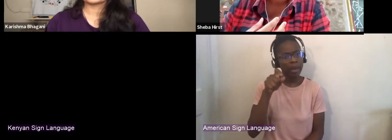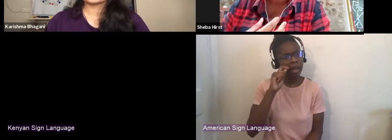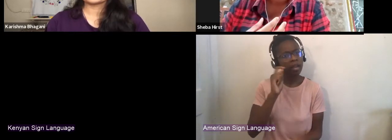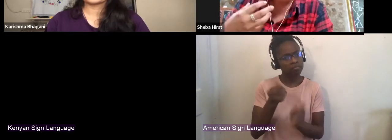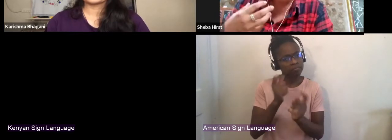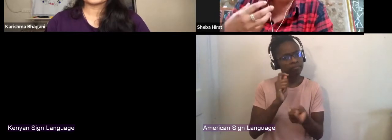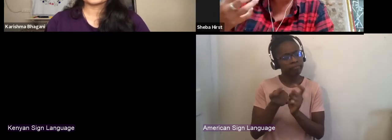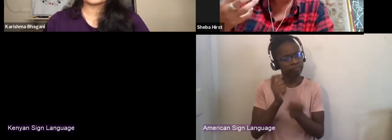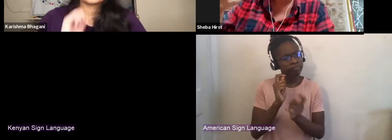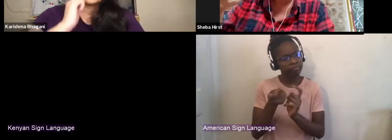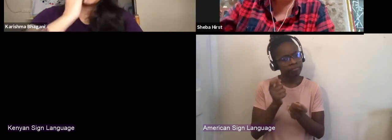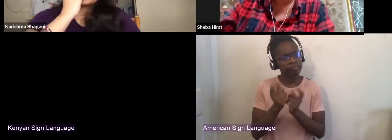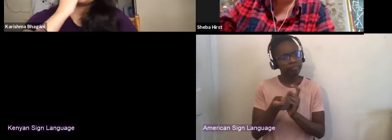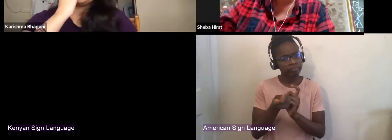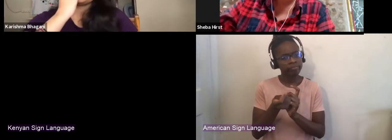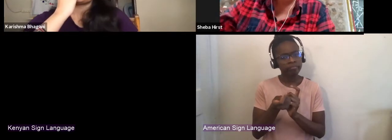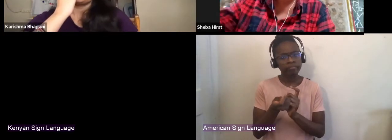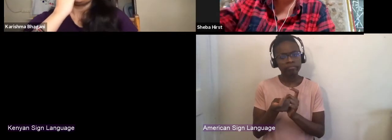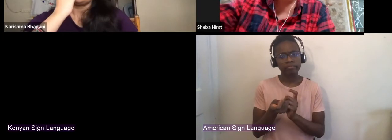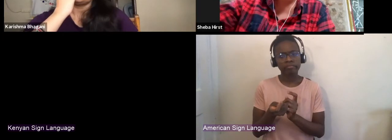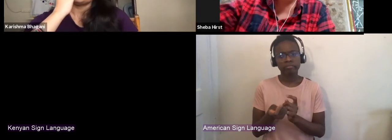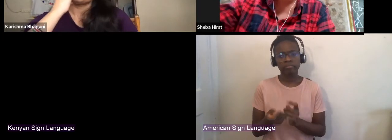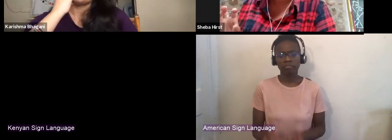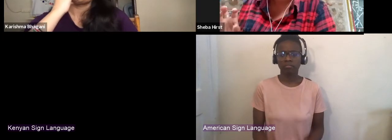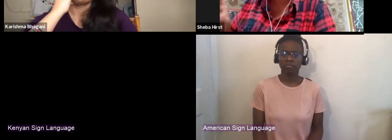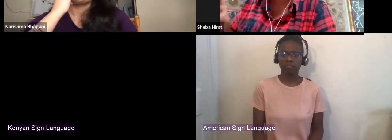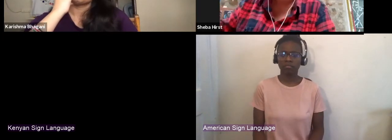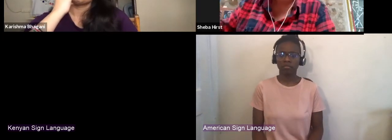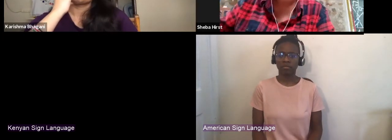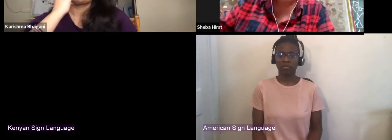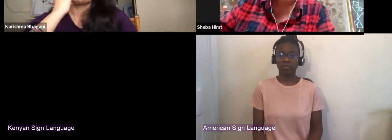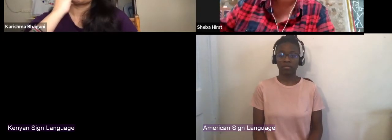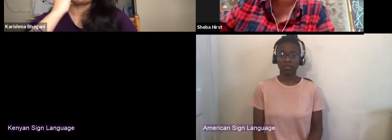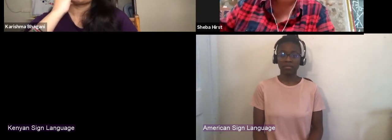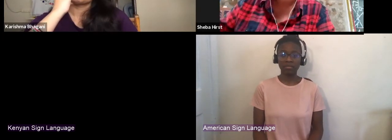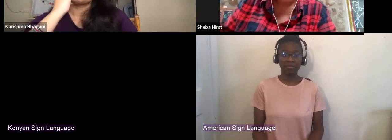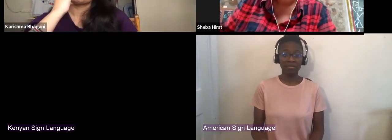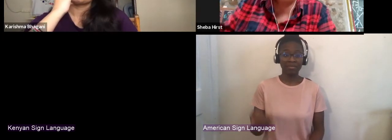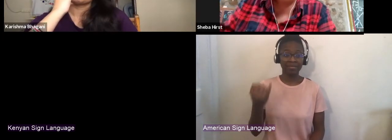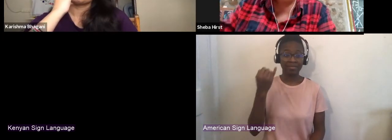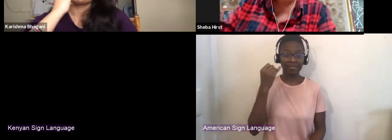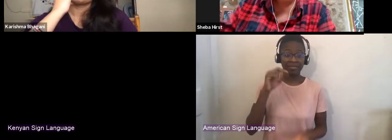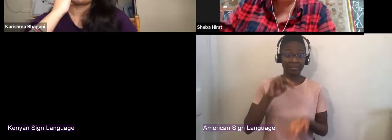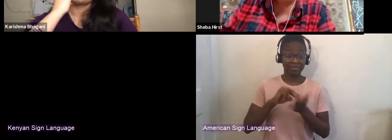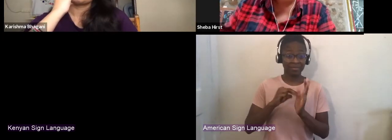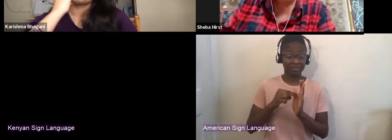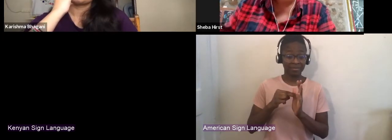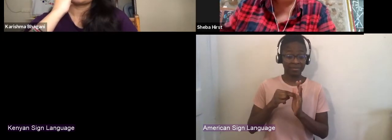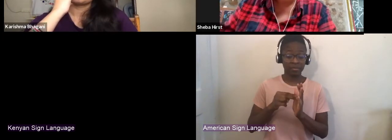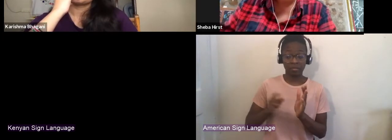You don't have to inherit something and then adapt yourself towards that. But you can create things that